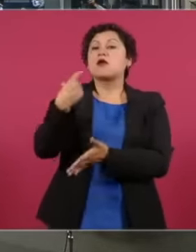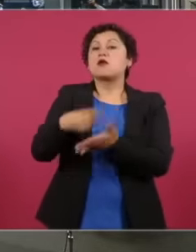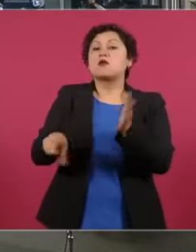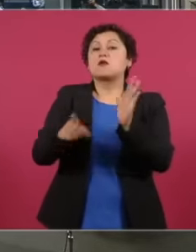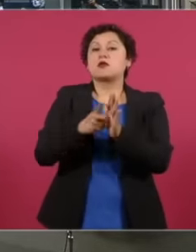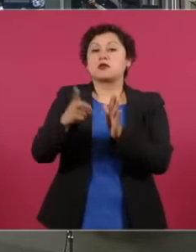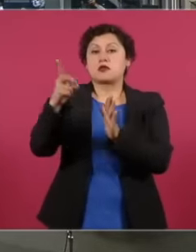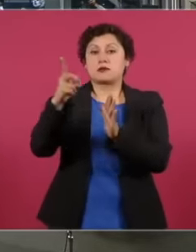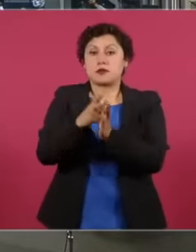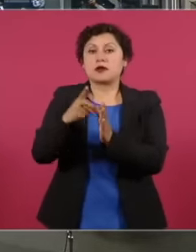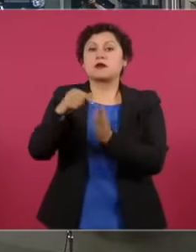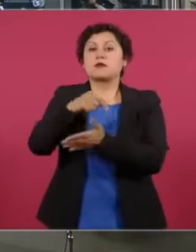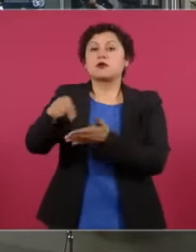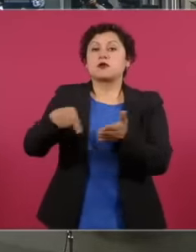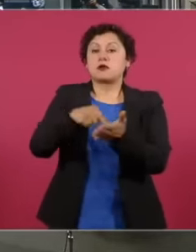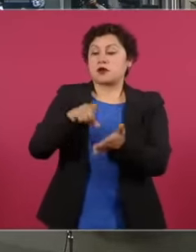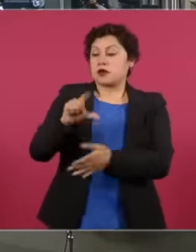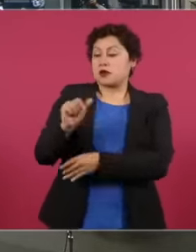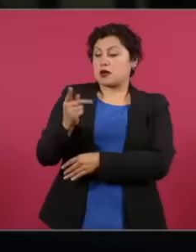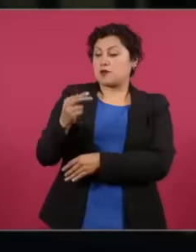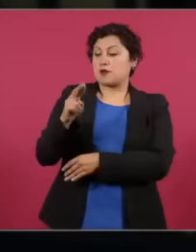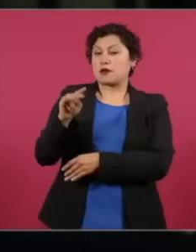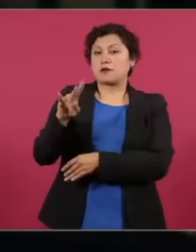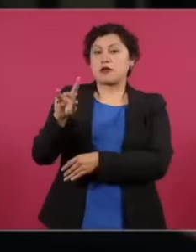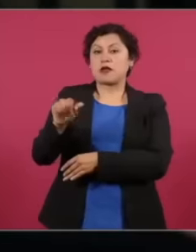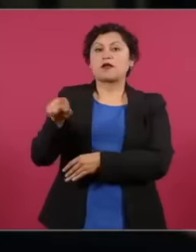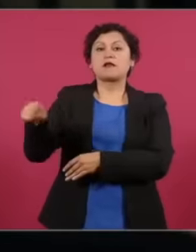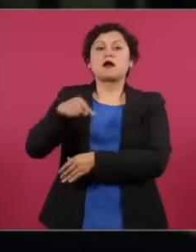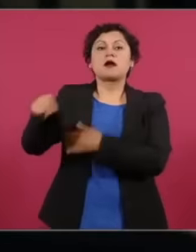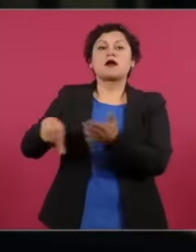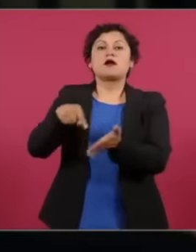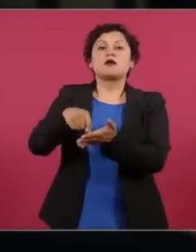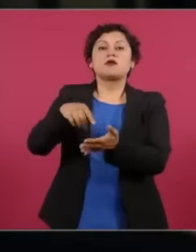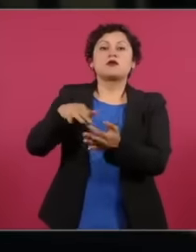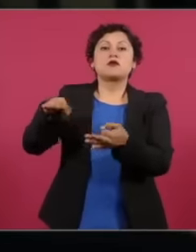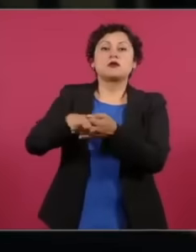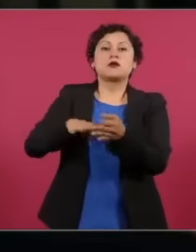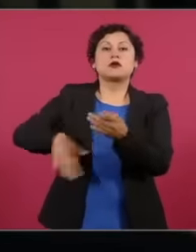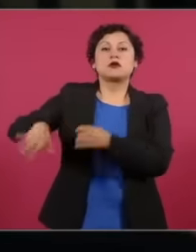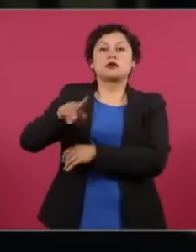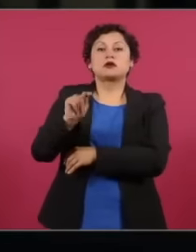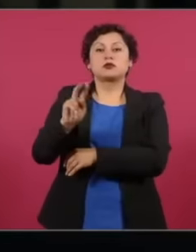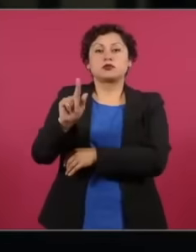private condominium in a residential area of Tulum, according to the Public Property Registry,